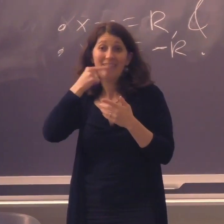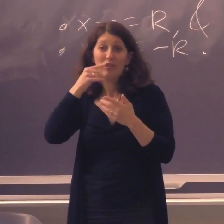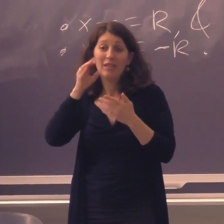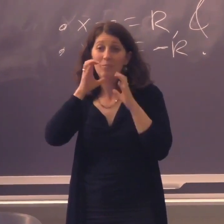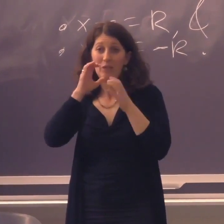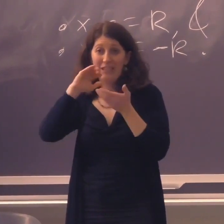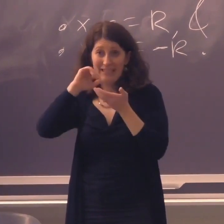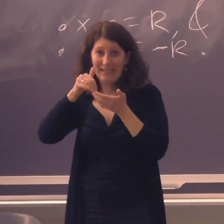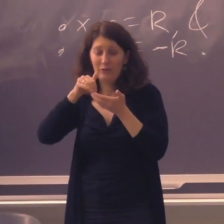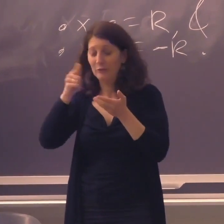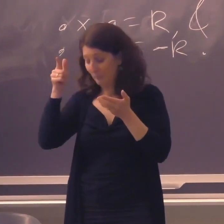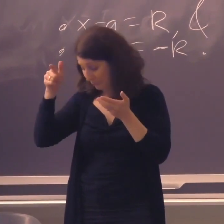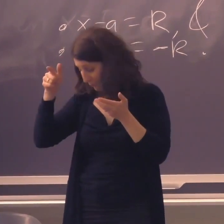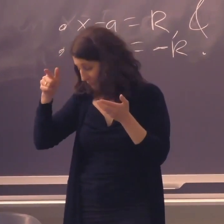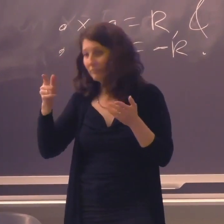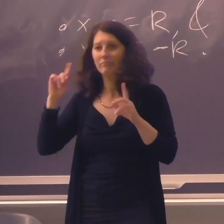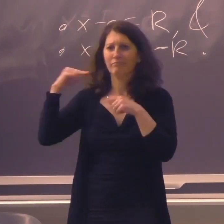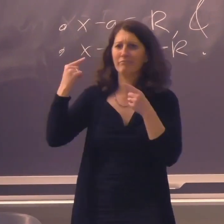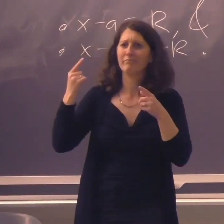I also would like to thank the DHCC, the Deaf Hearing